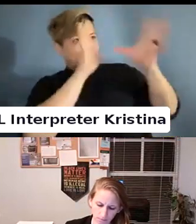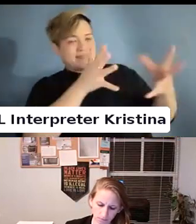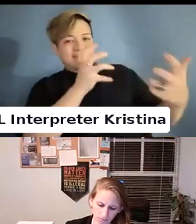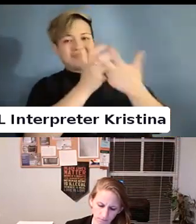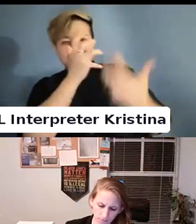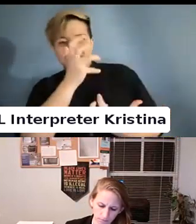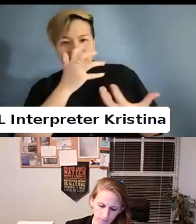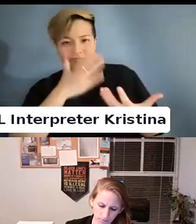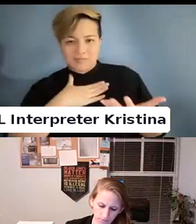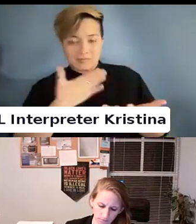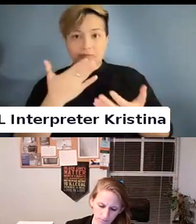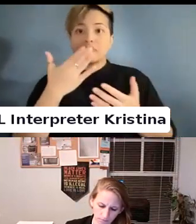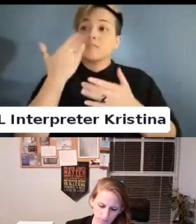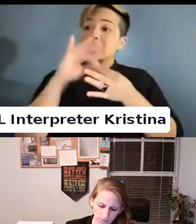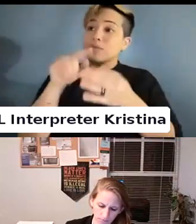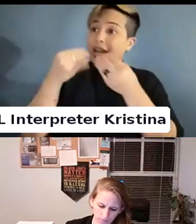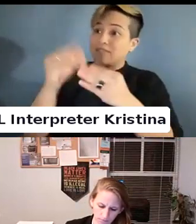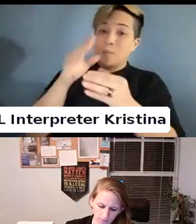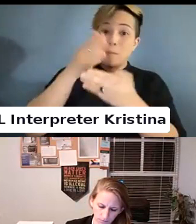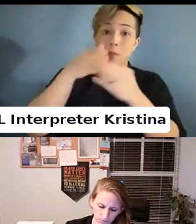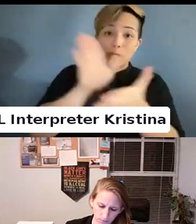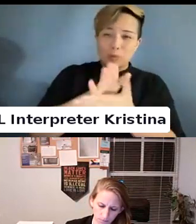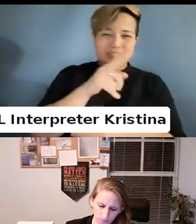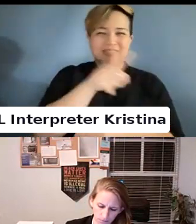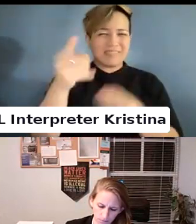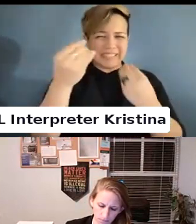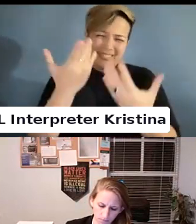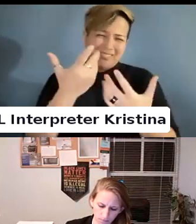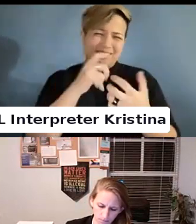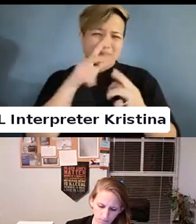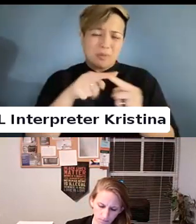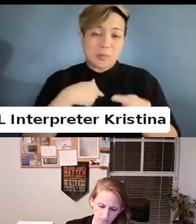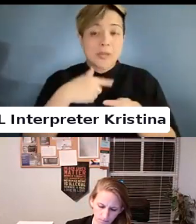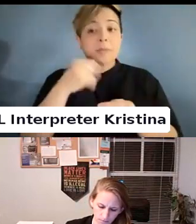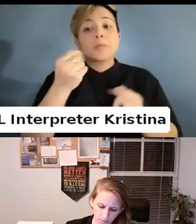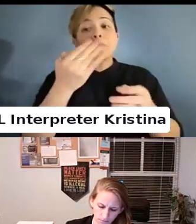In terms of what is given. There's all these areas where you already might not get the care you need.